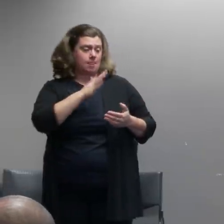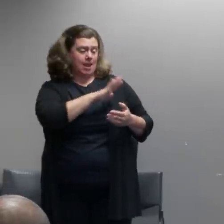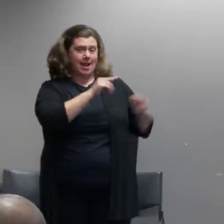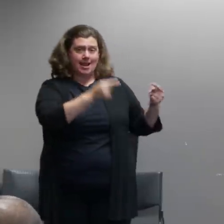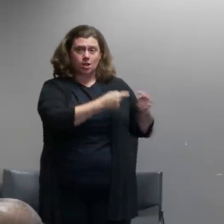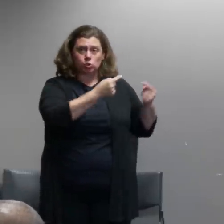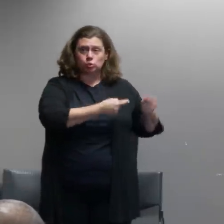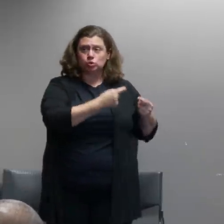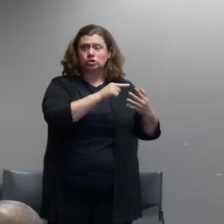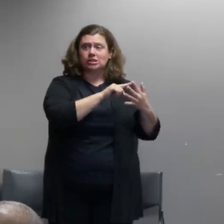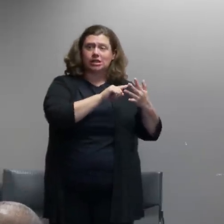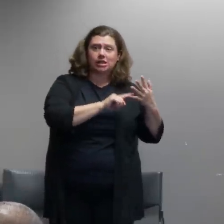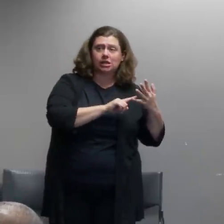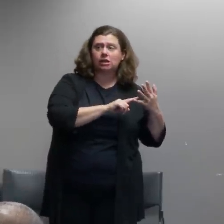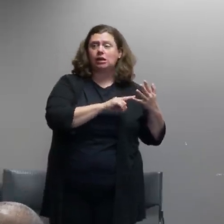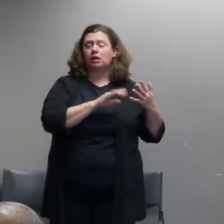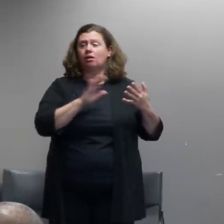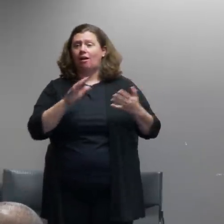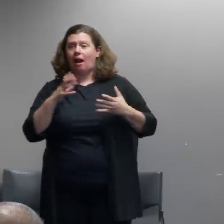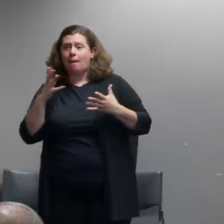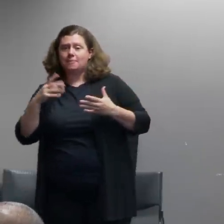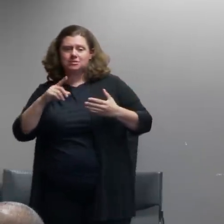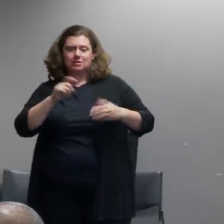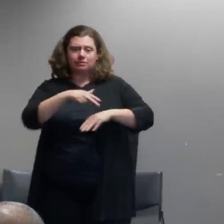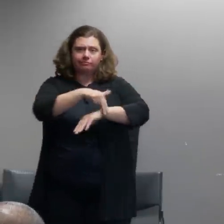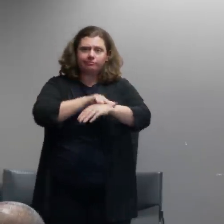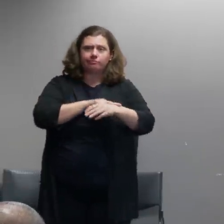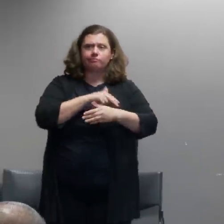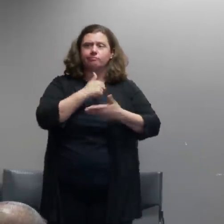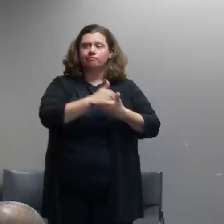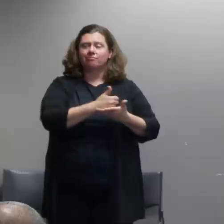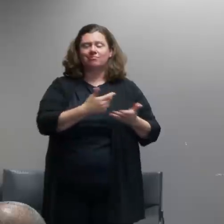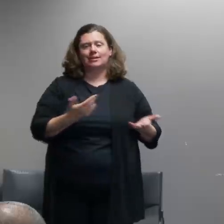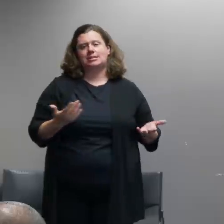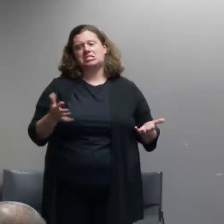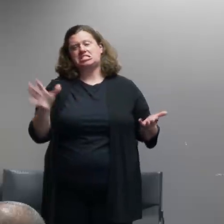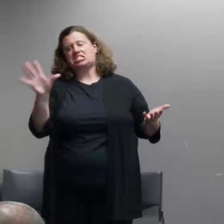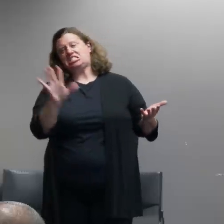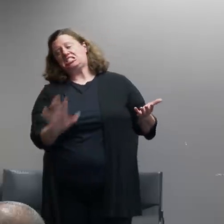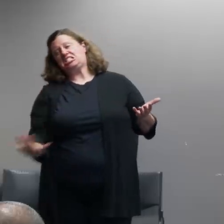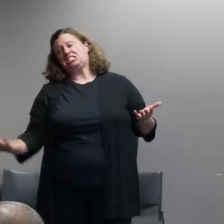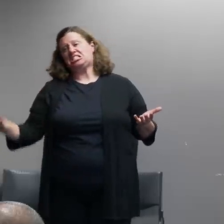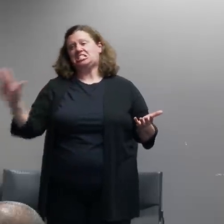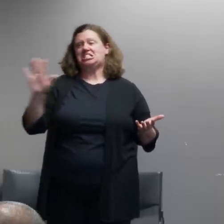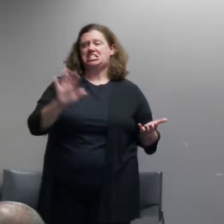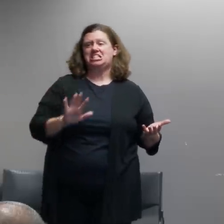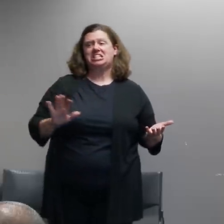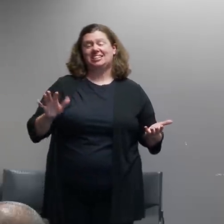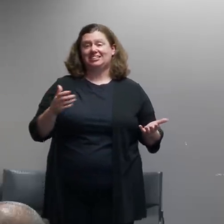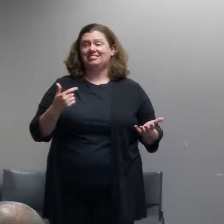medical treatment but in general as i said before we've had officers